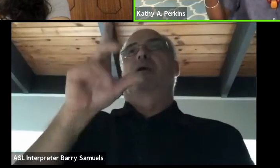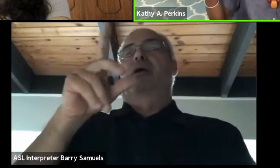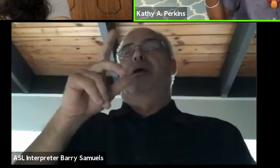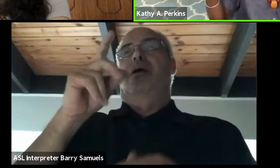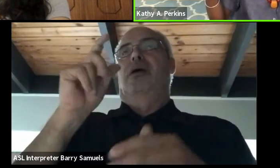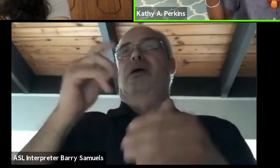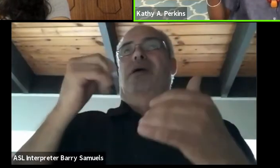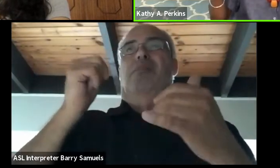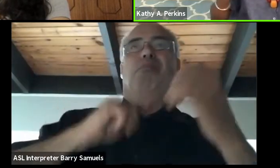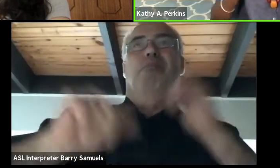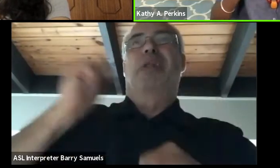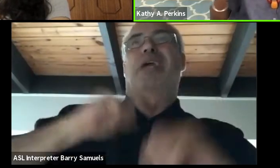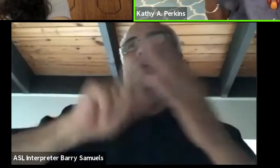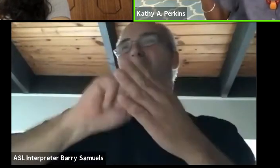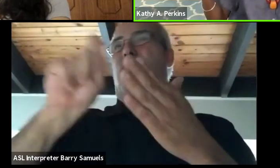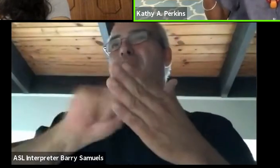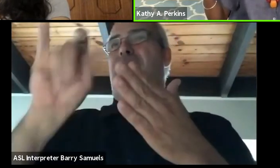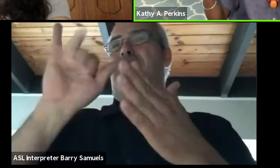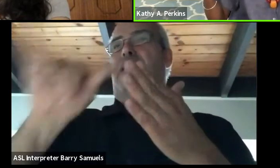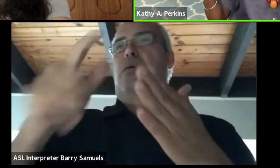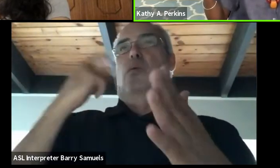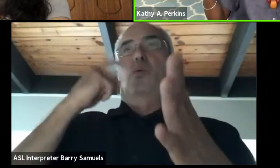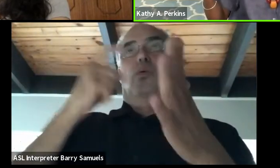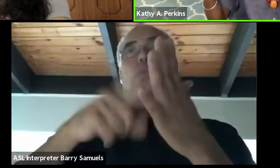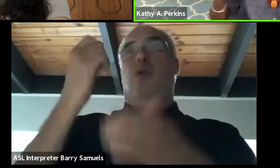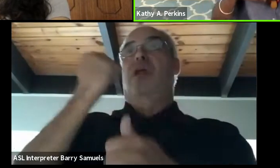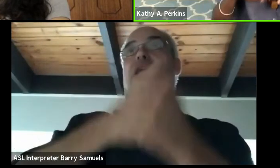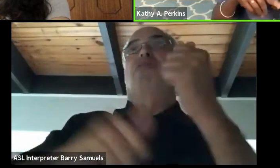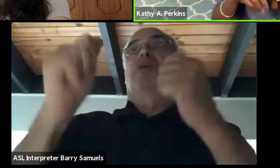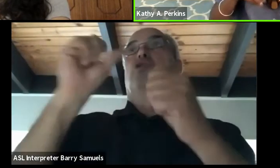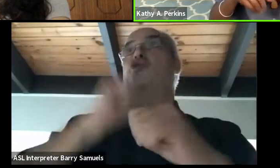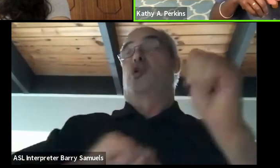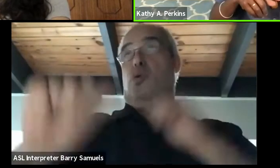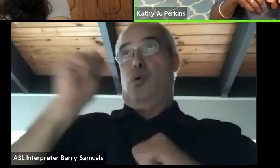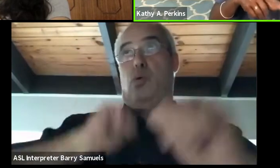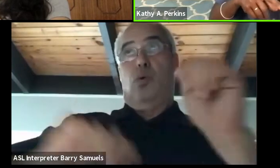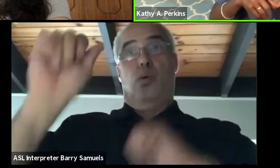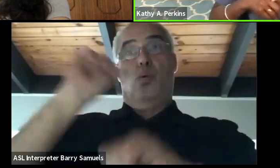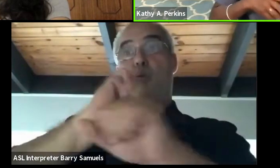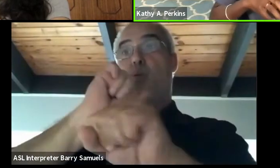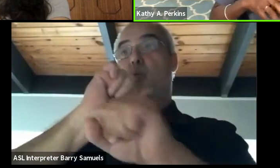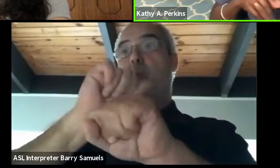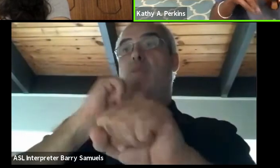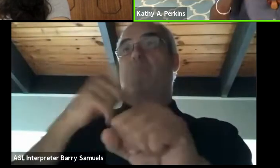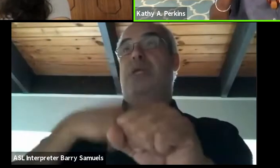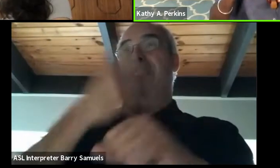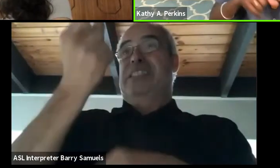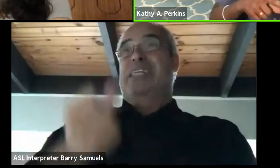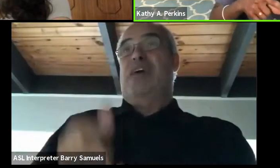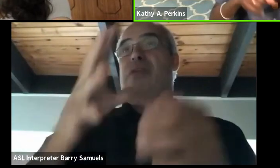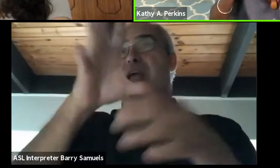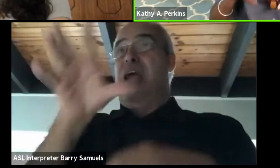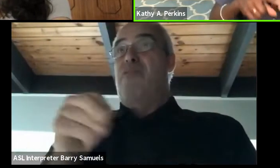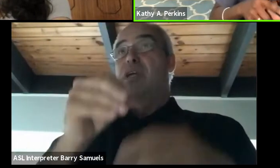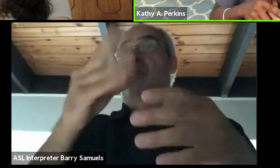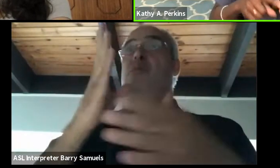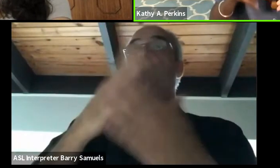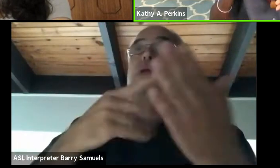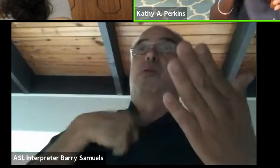And I noticed every show that I worked on, and again, these are basically South African pieces, they were by men, about men,